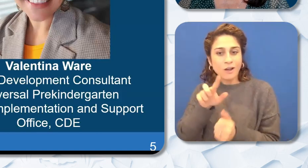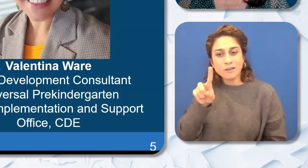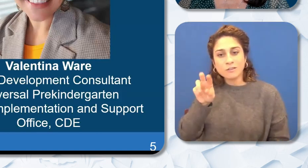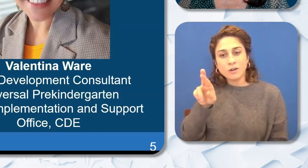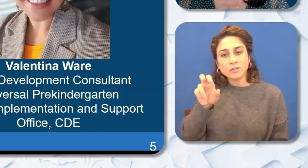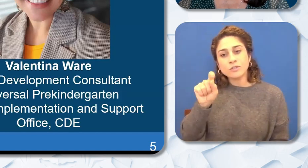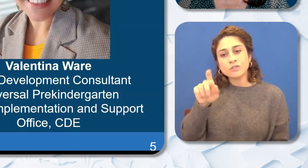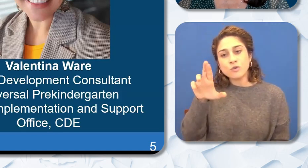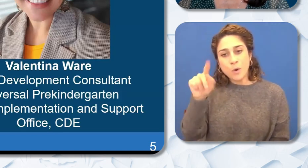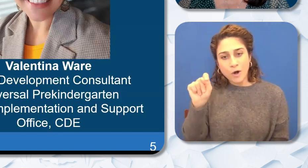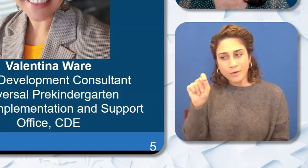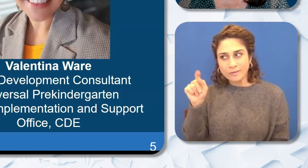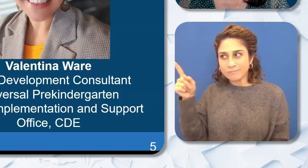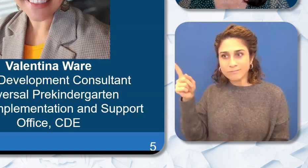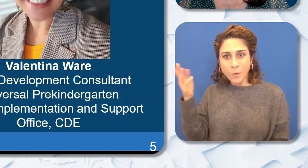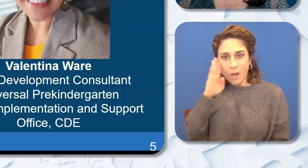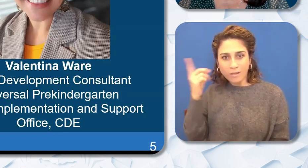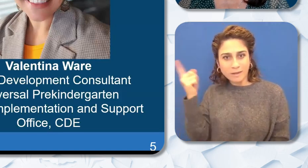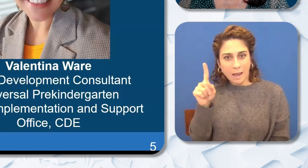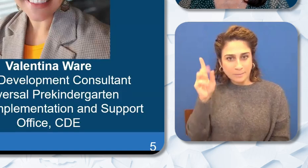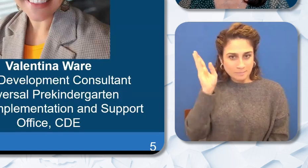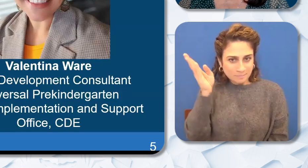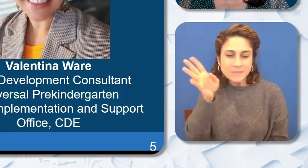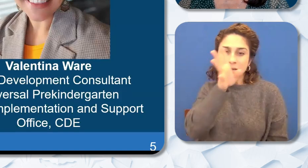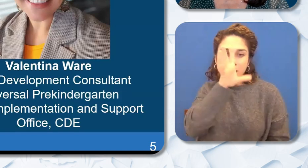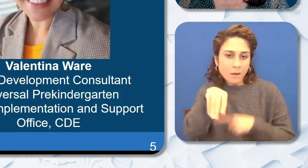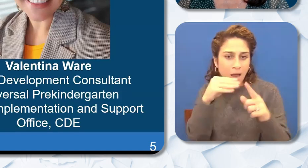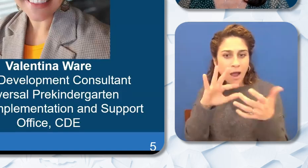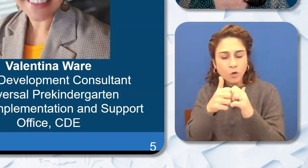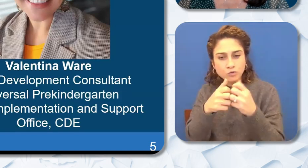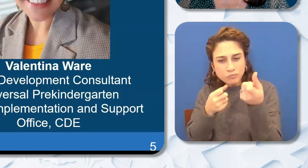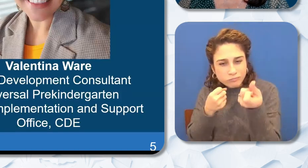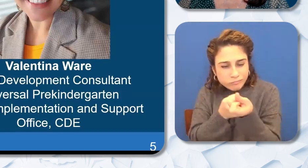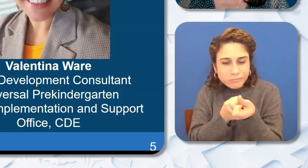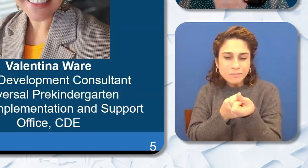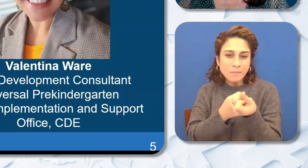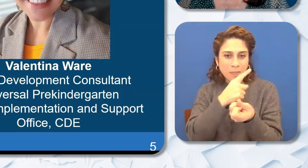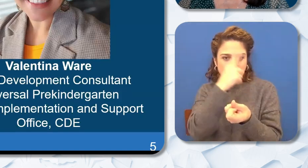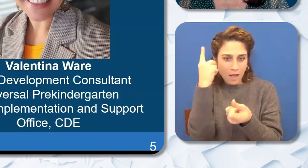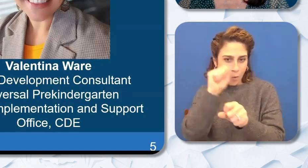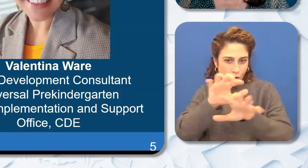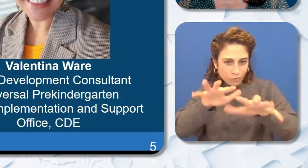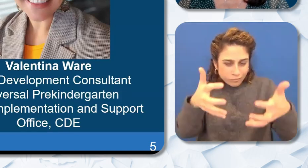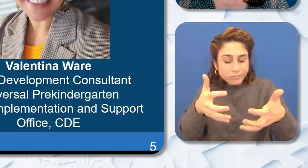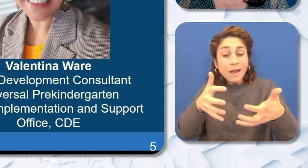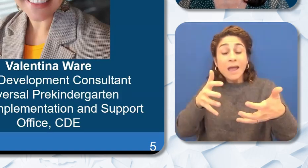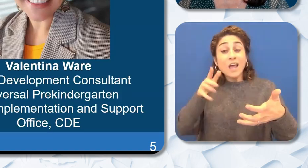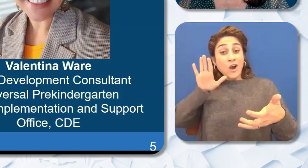the Black workforce to strengthen P-3 Alignment. Through her storytelling style she will share